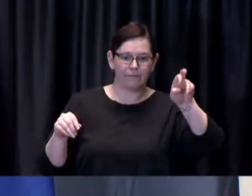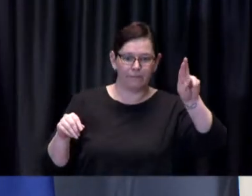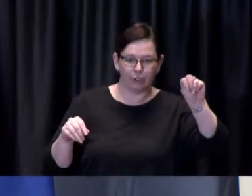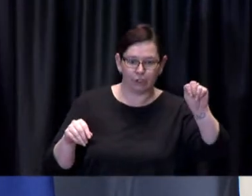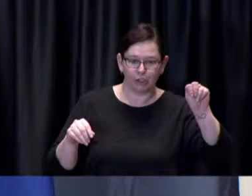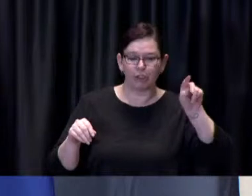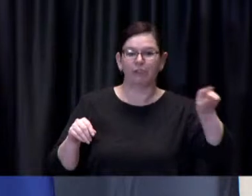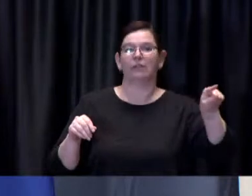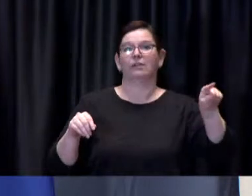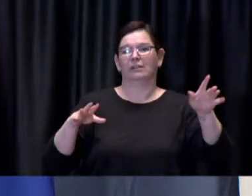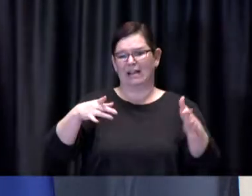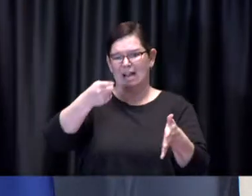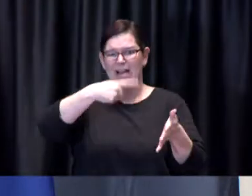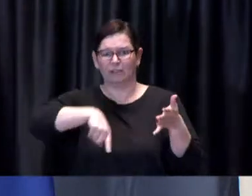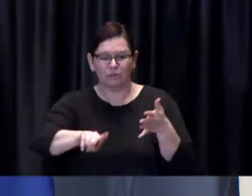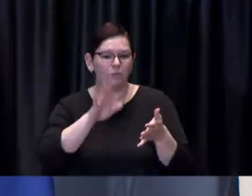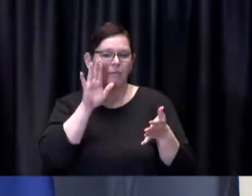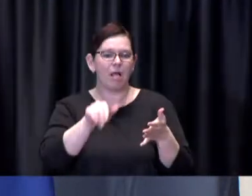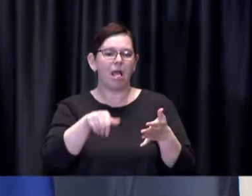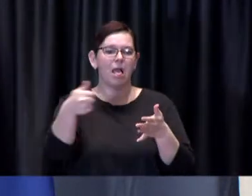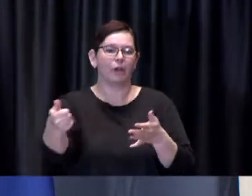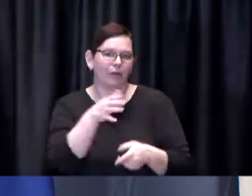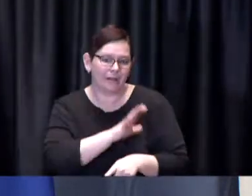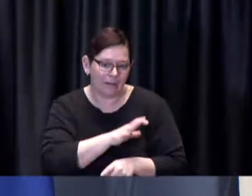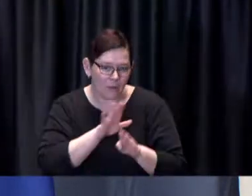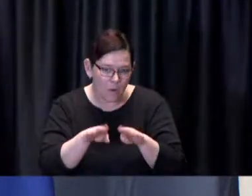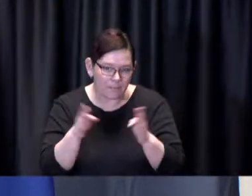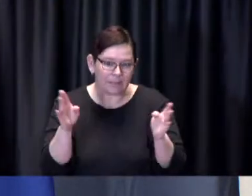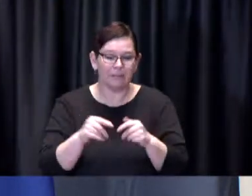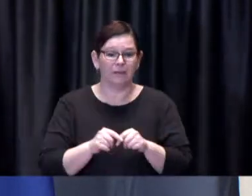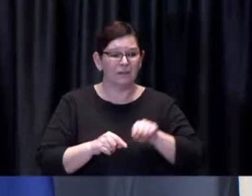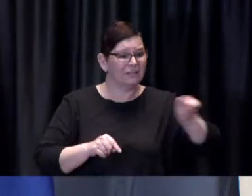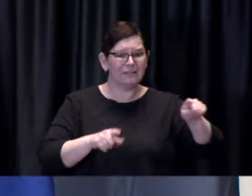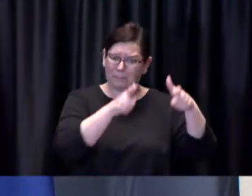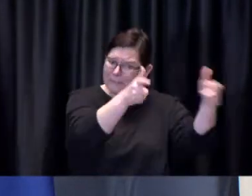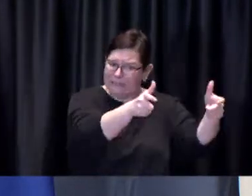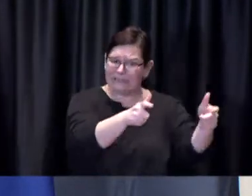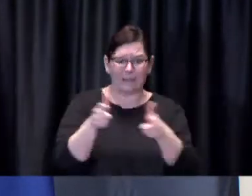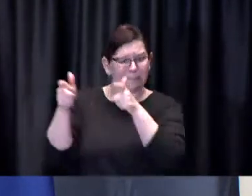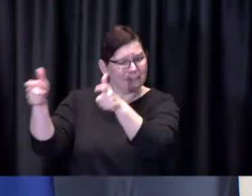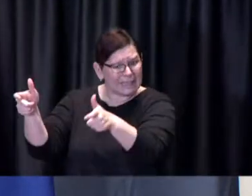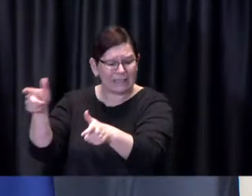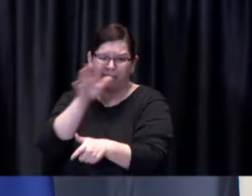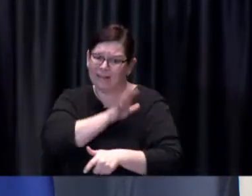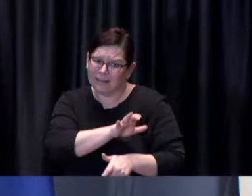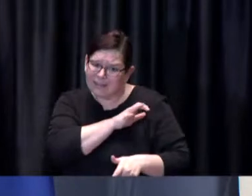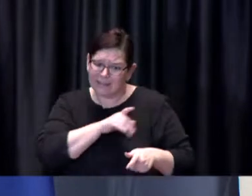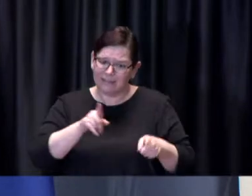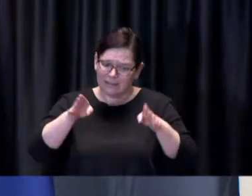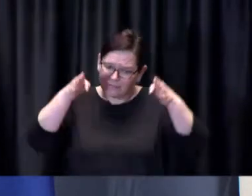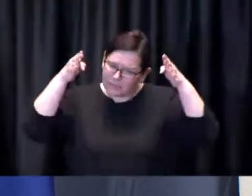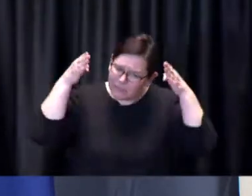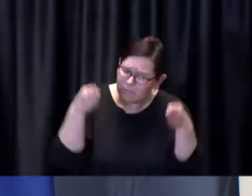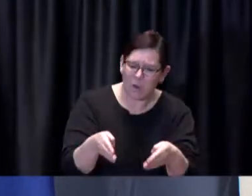These mega clinics are just one part of the effort that Team Toronto is making to getting shots in the arms of Torontonians